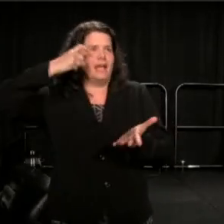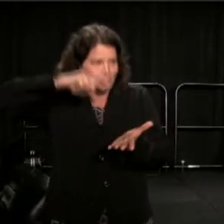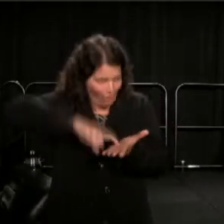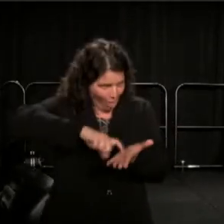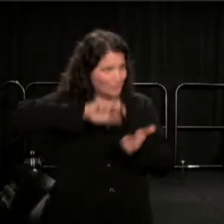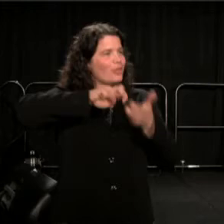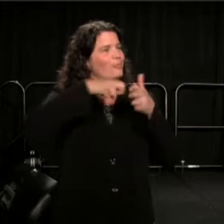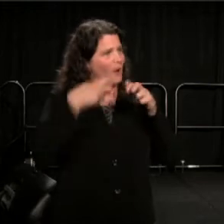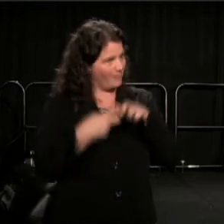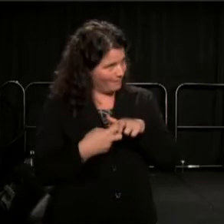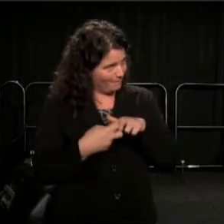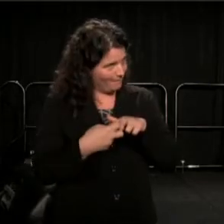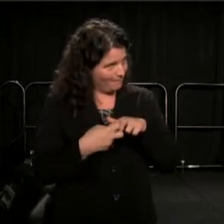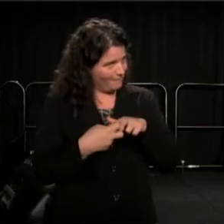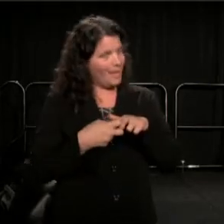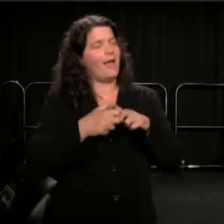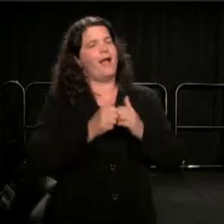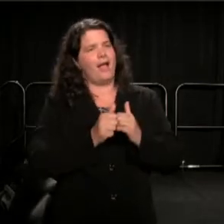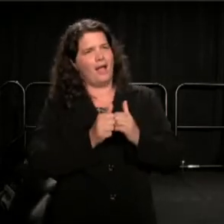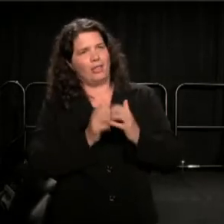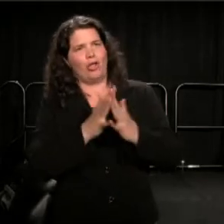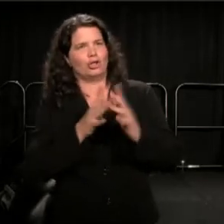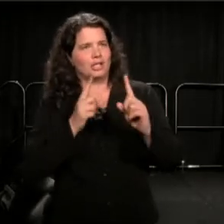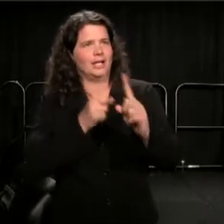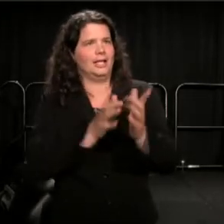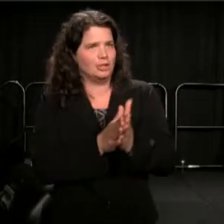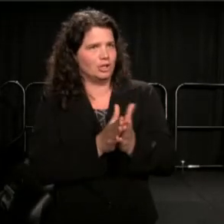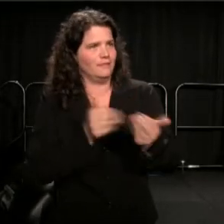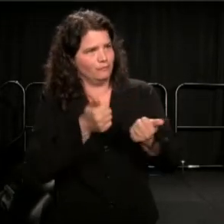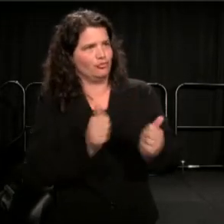and has launched an initiative to address it.